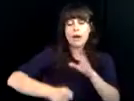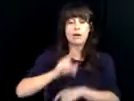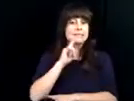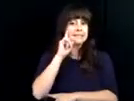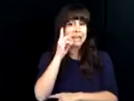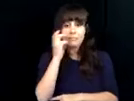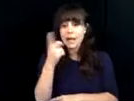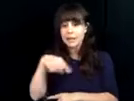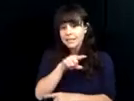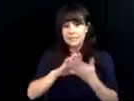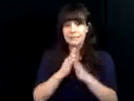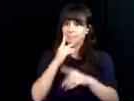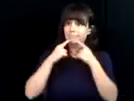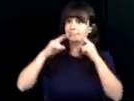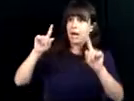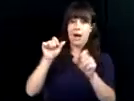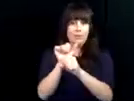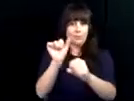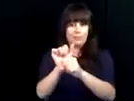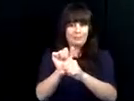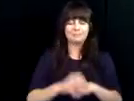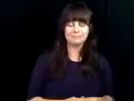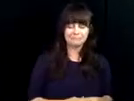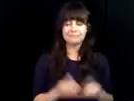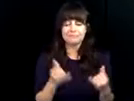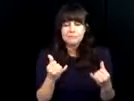services dbvi provides to assist individuals who are blind